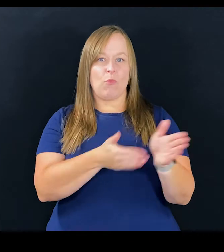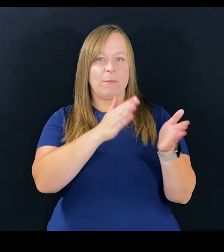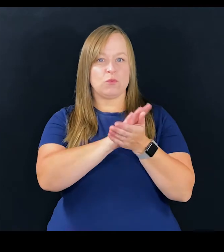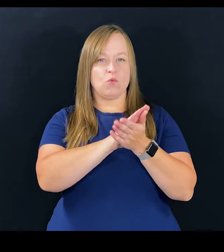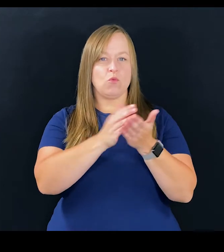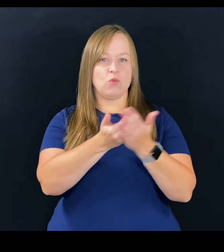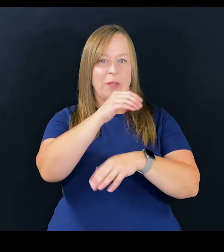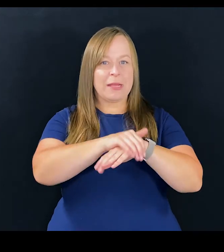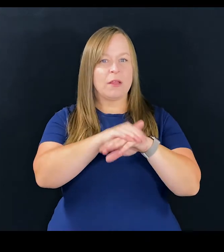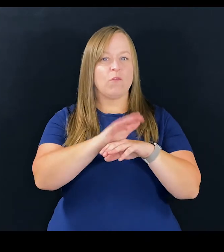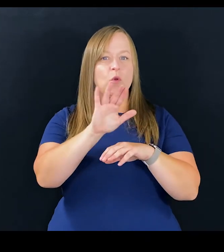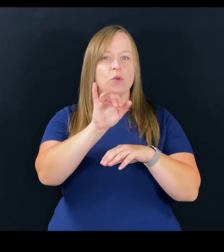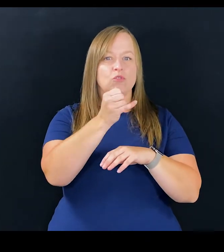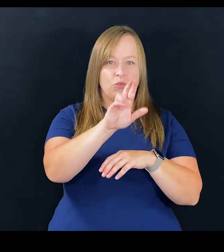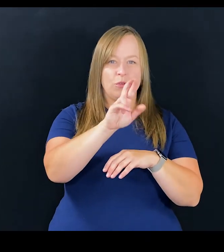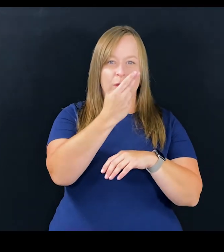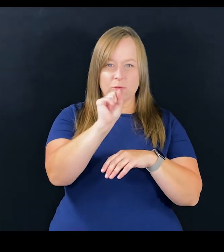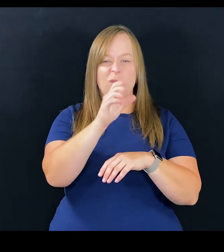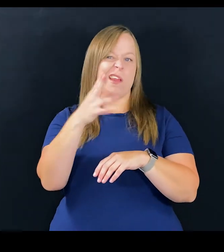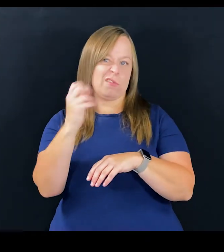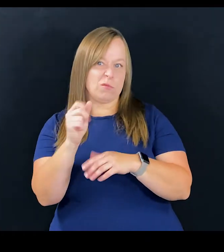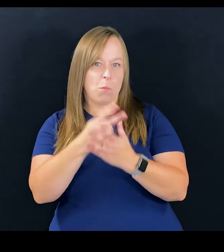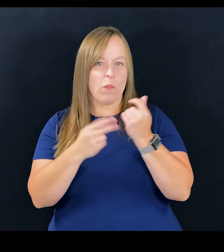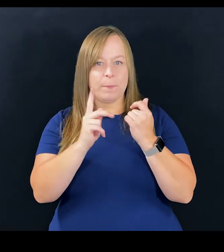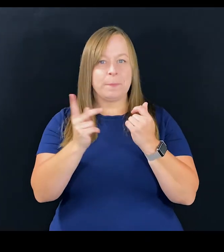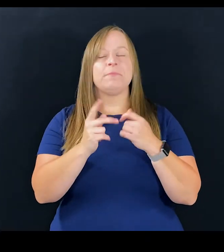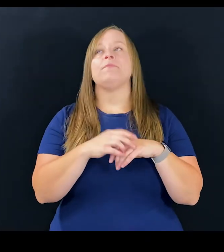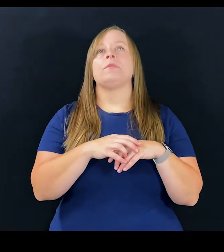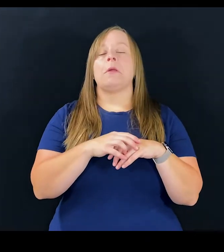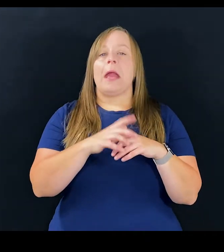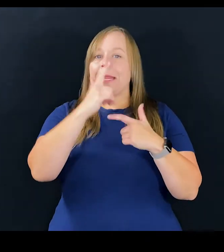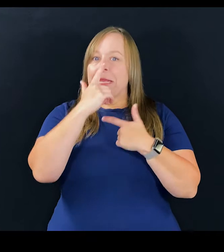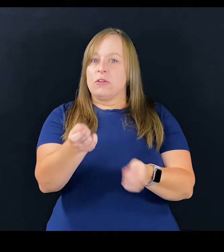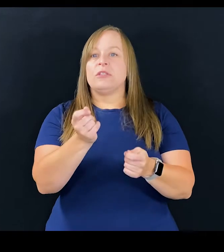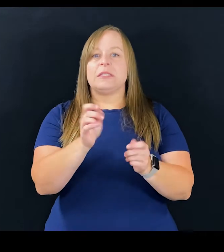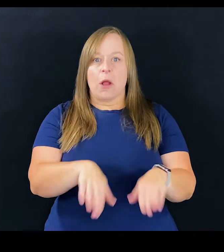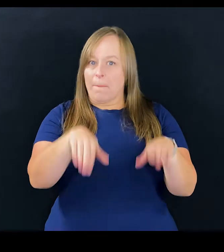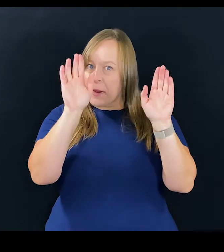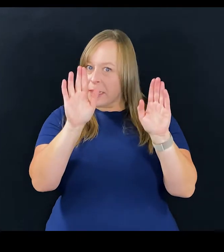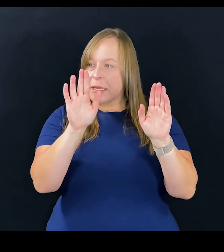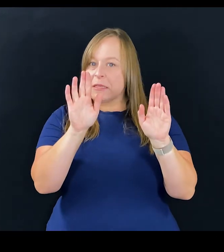in new England for junior high and high school. And so I had a pretty interesting upbringing,